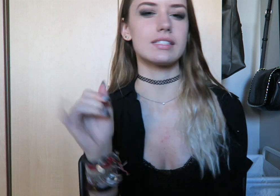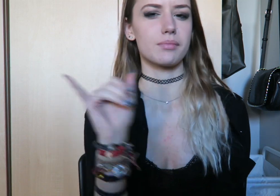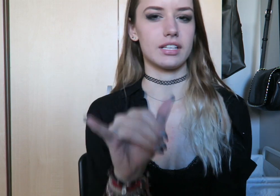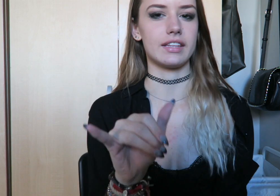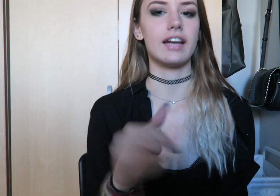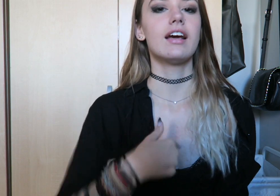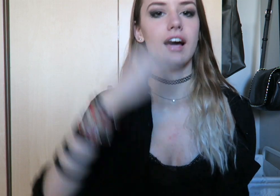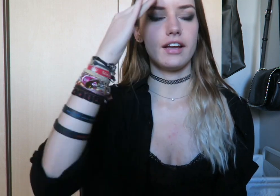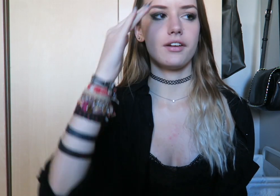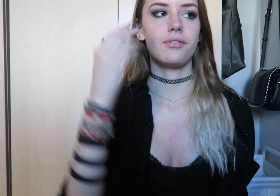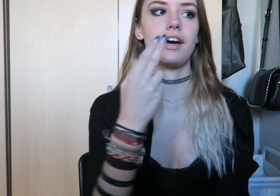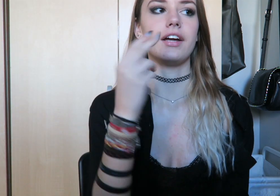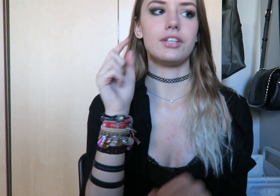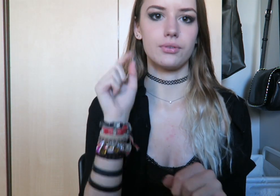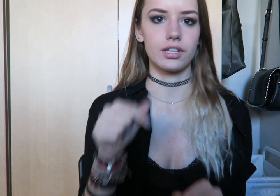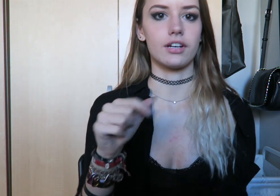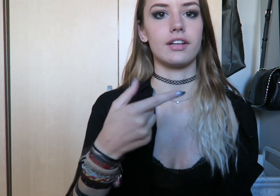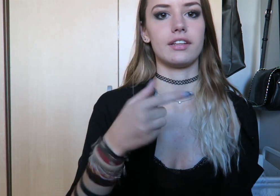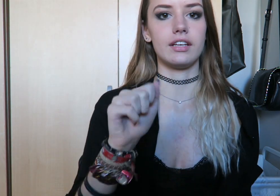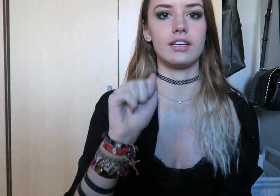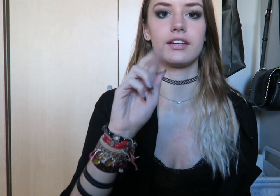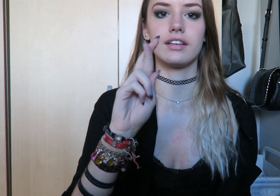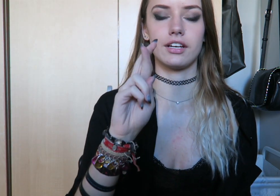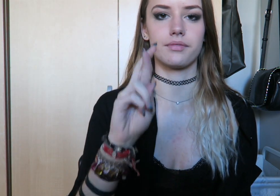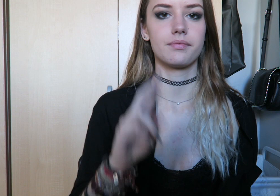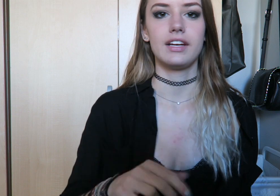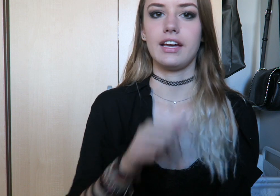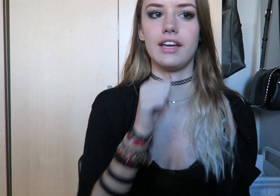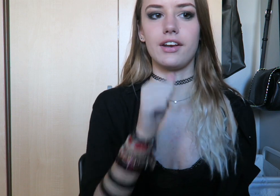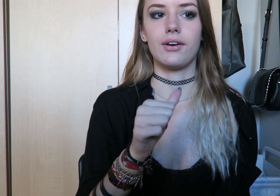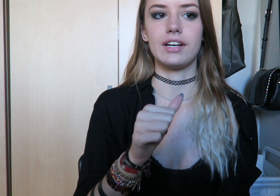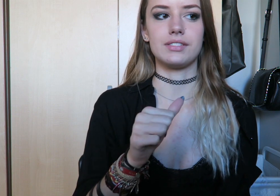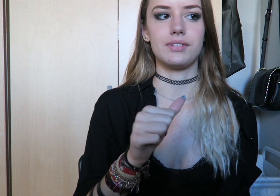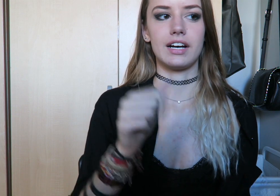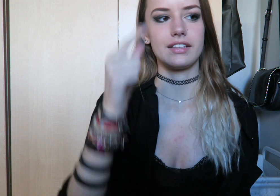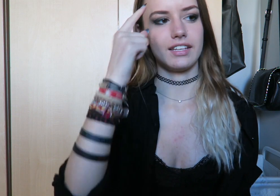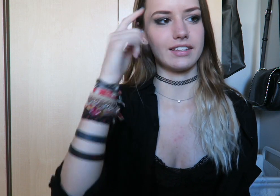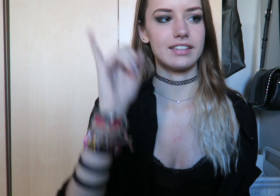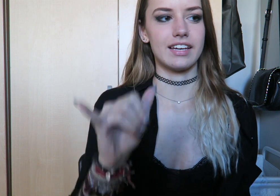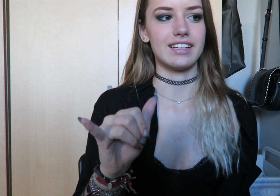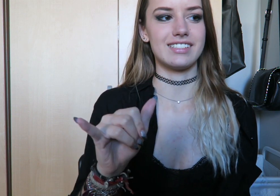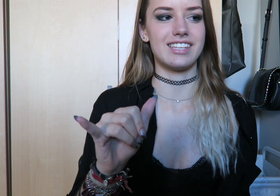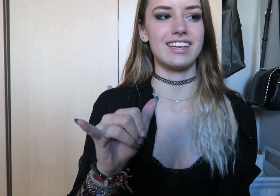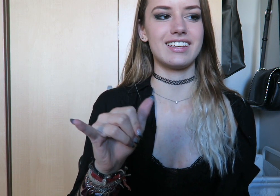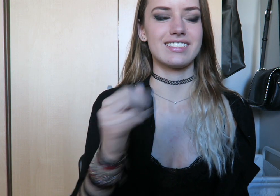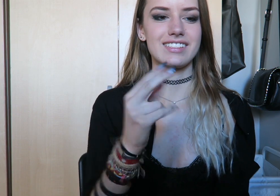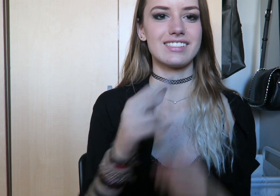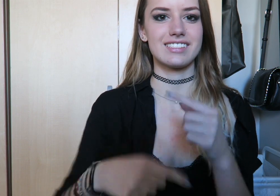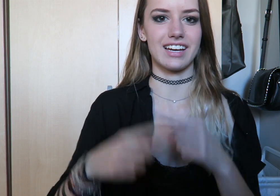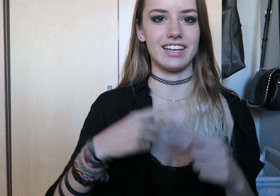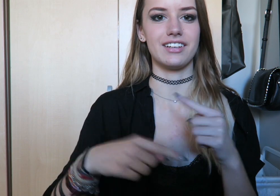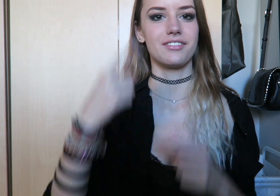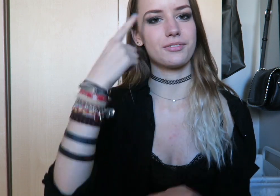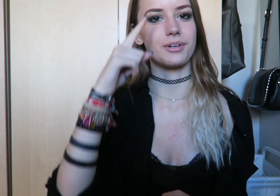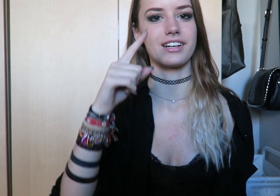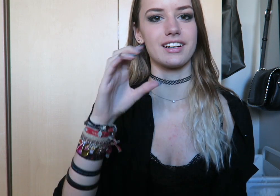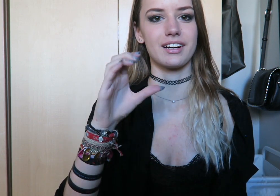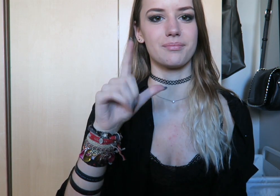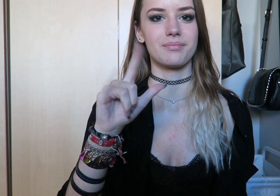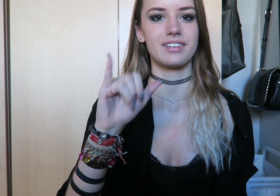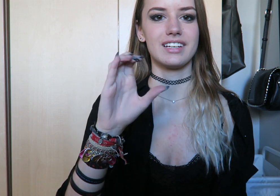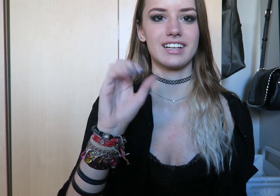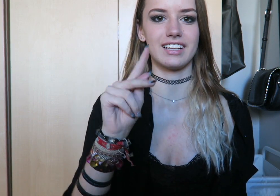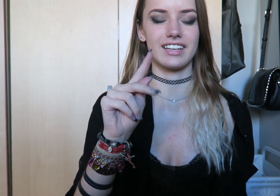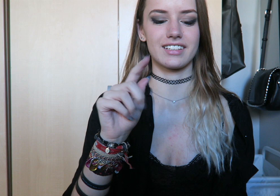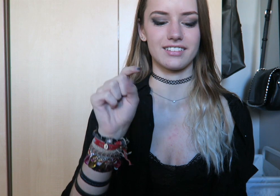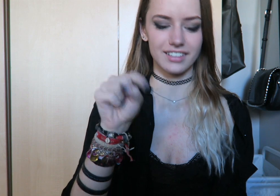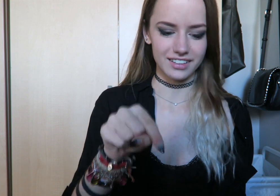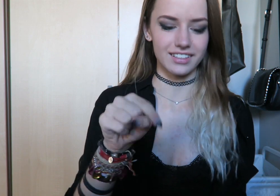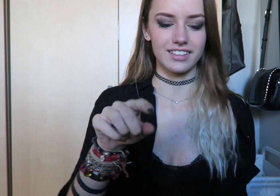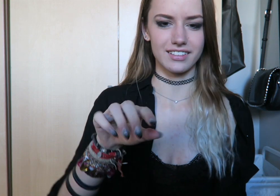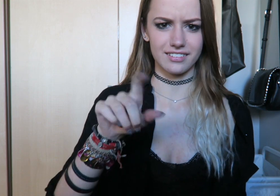it's something like that I know that you click on the gear, and no, I do not think that is the sign for click.